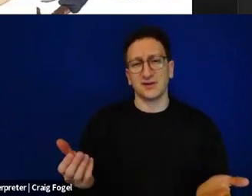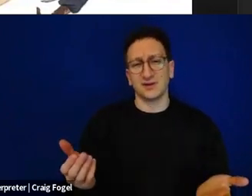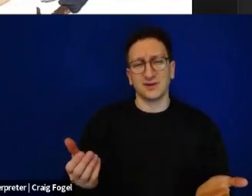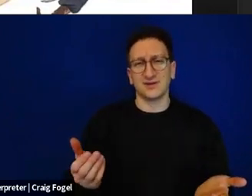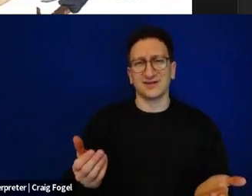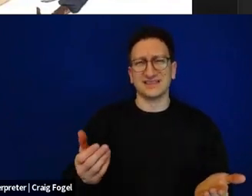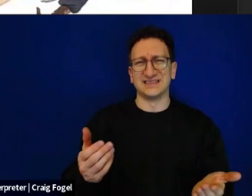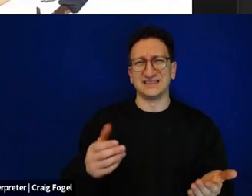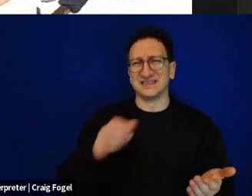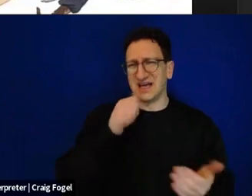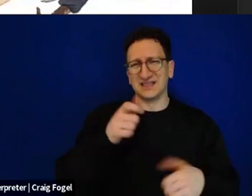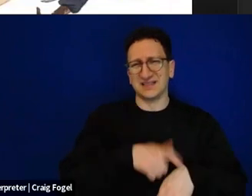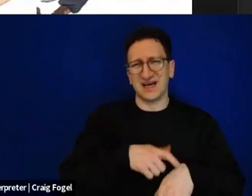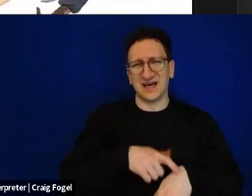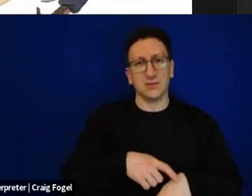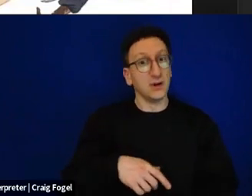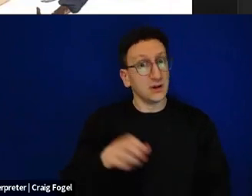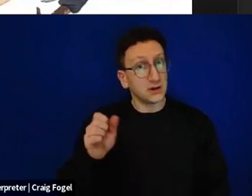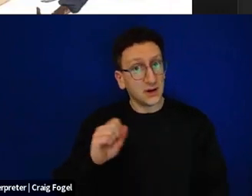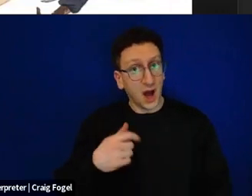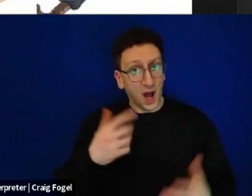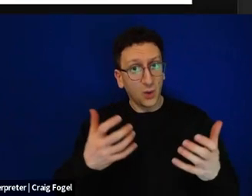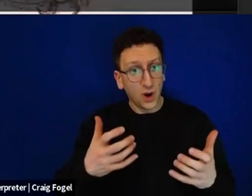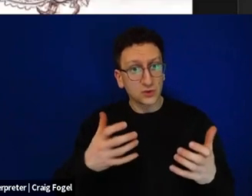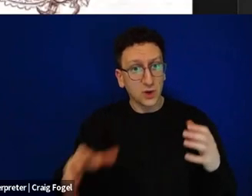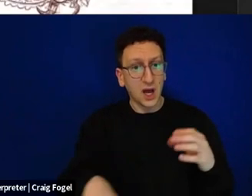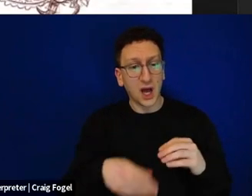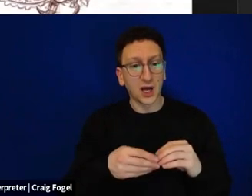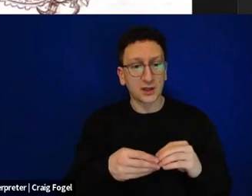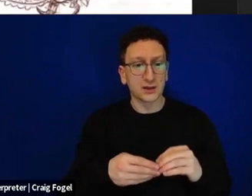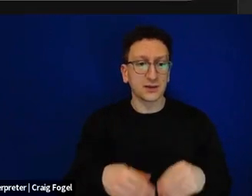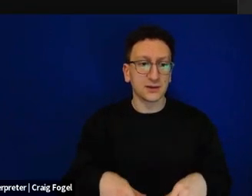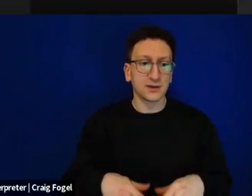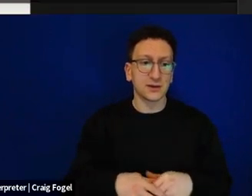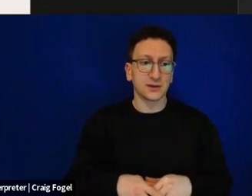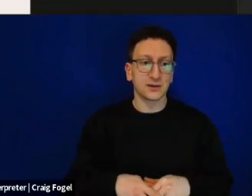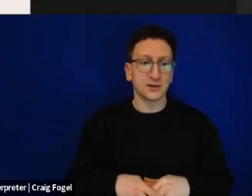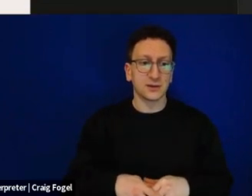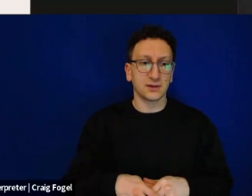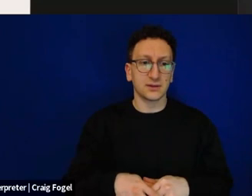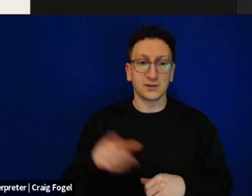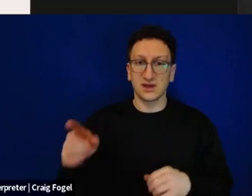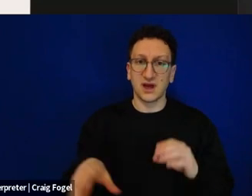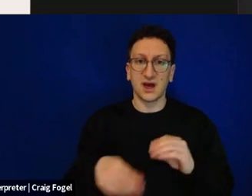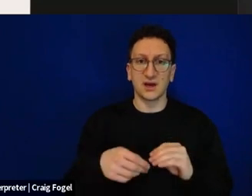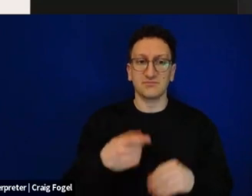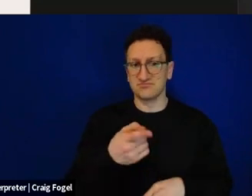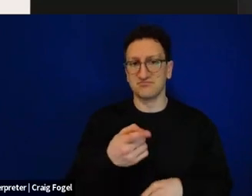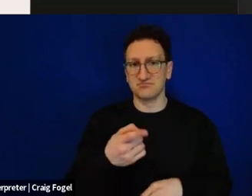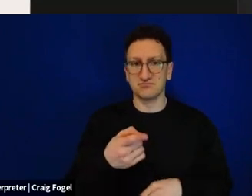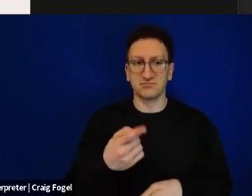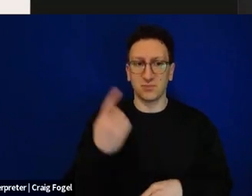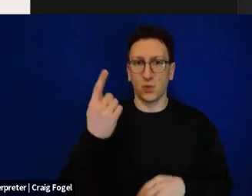he was like, no, I really want to draw them. And so he added one person to the illustration.